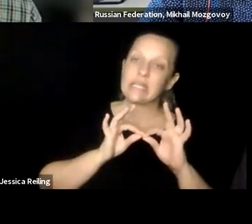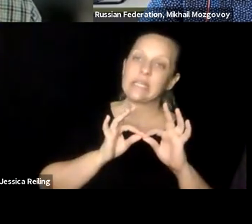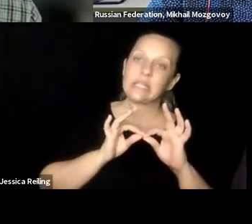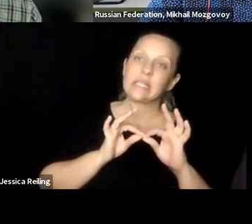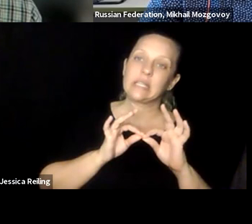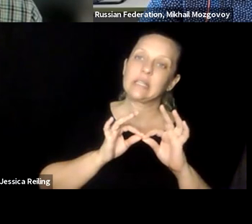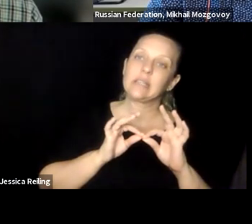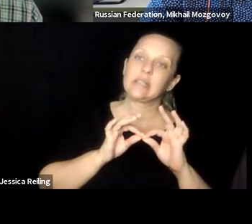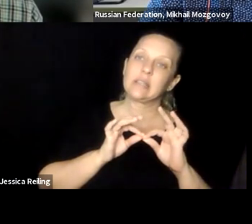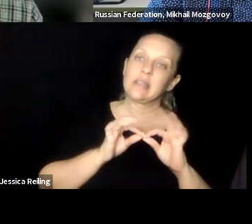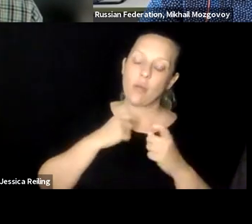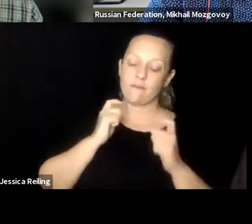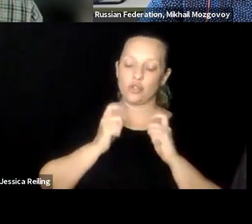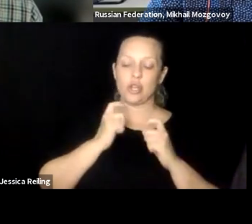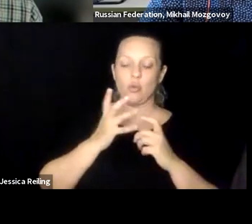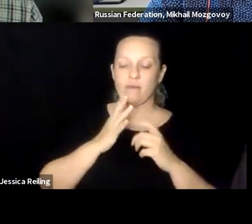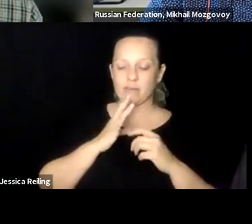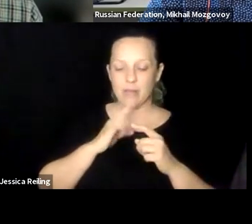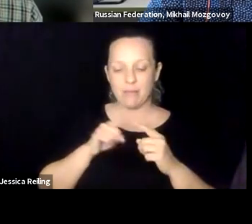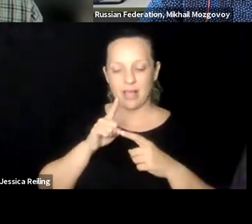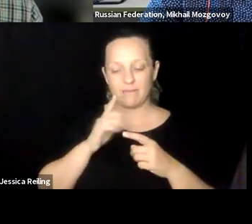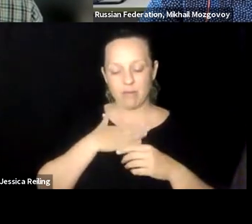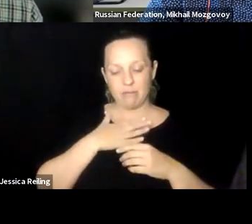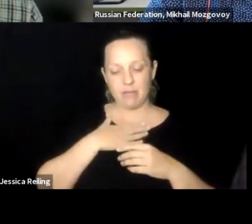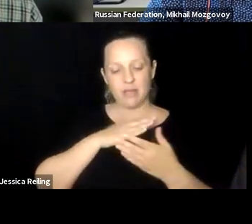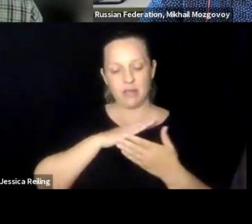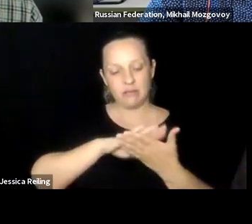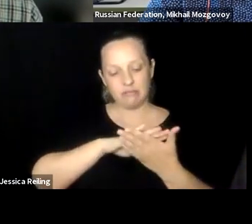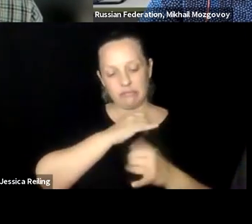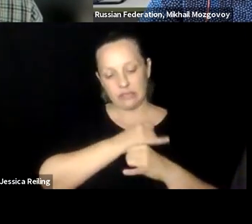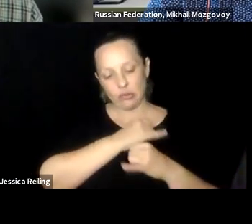Essentially I think I already talked about